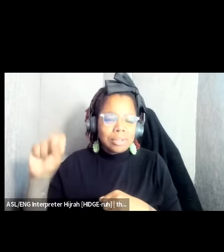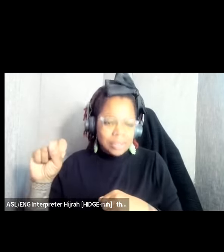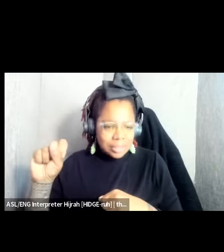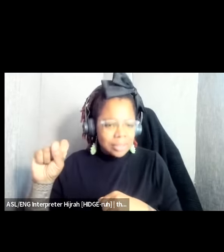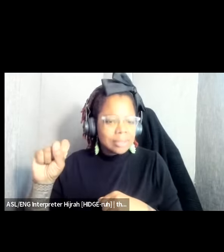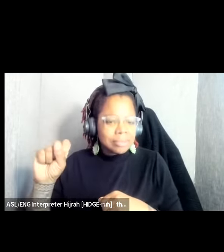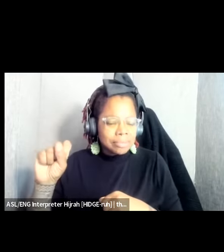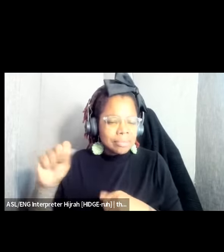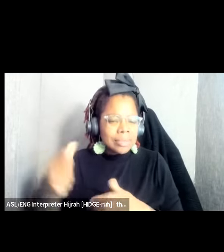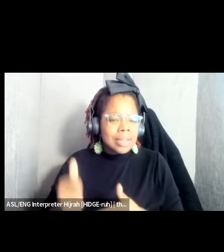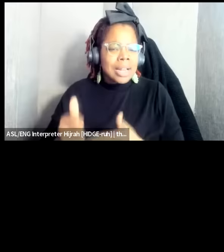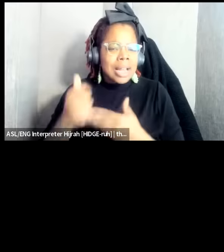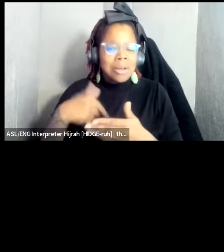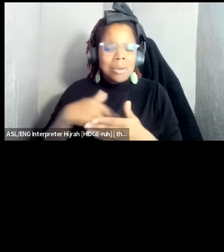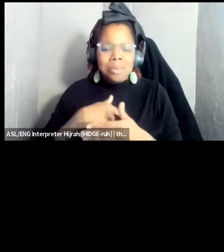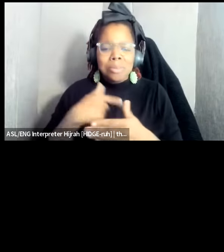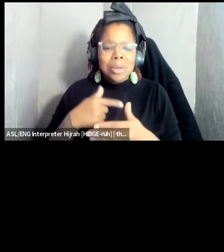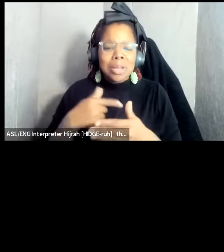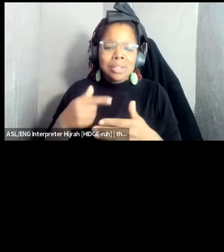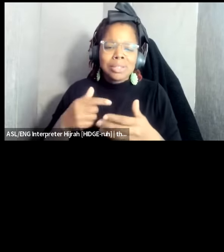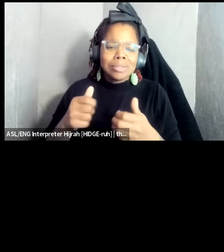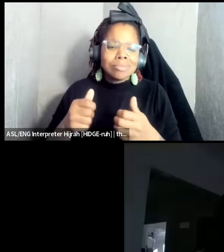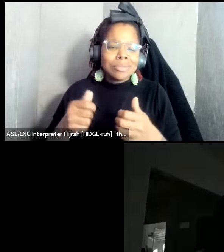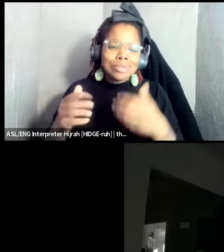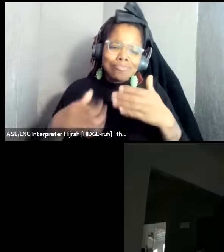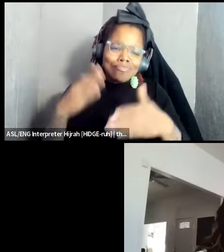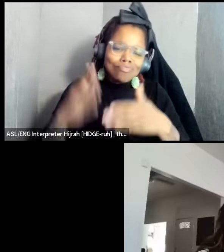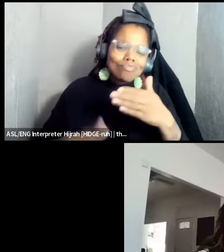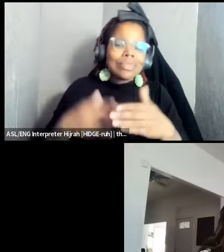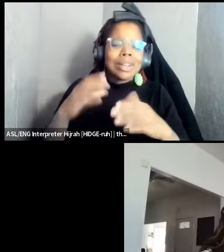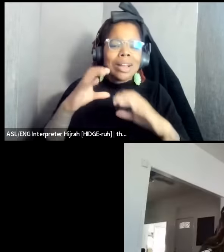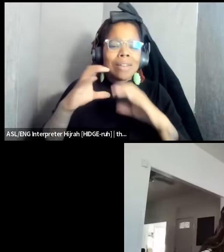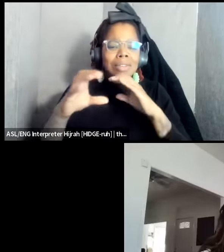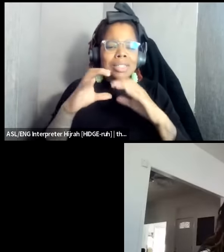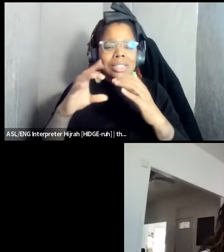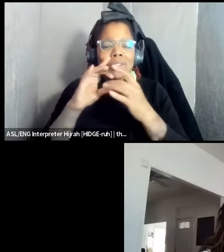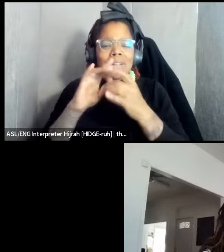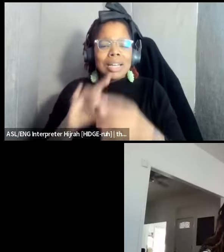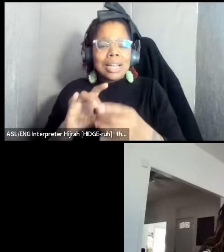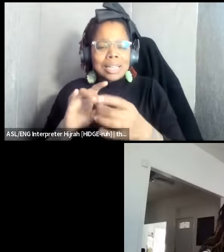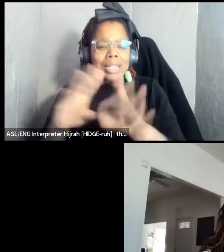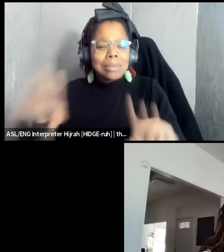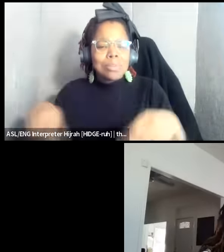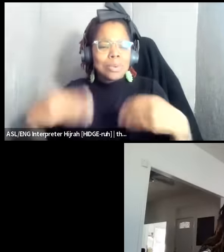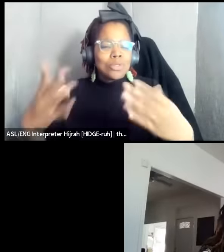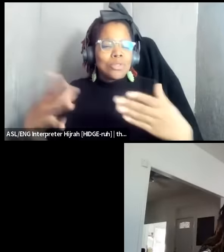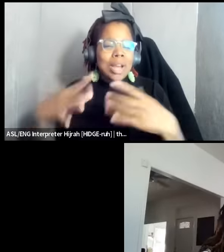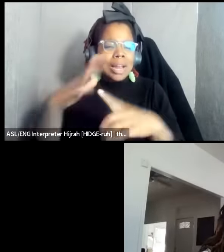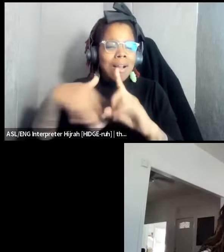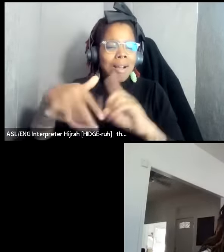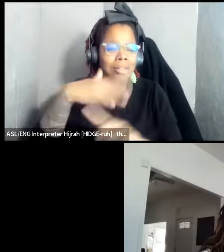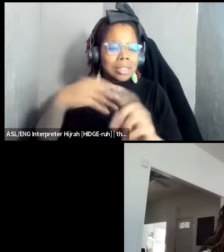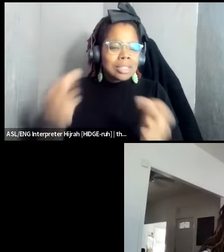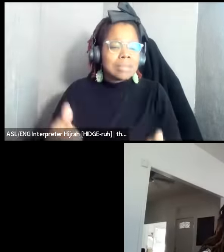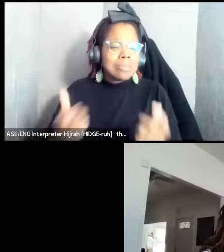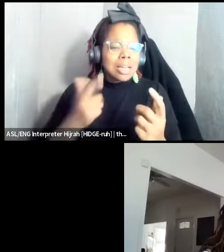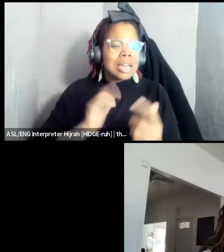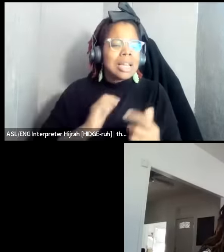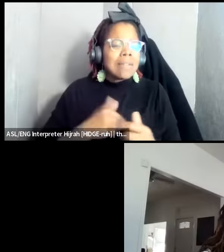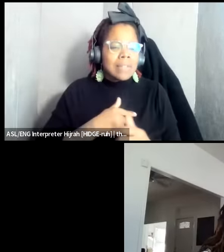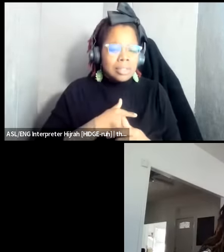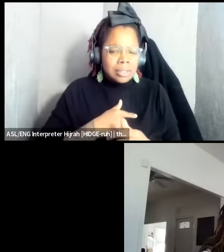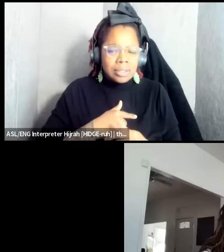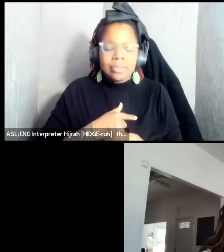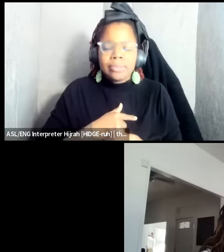round out this conversation around providing context so many of our folks um have become